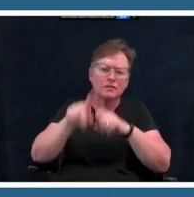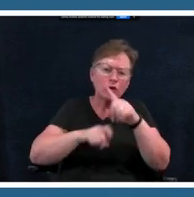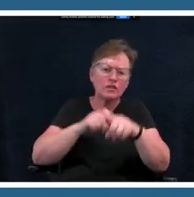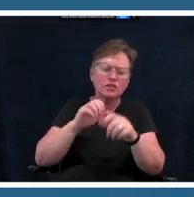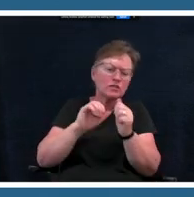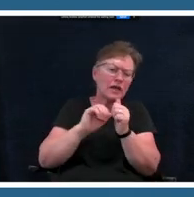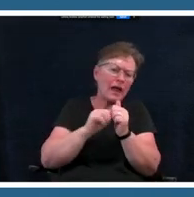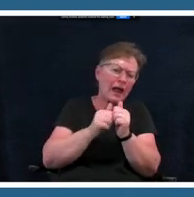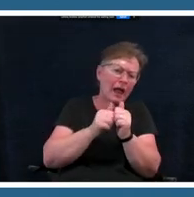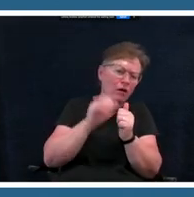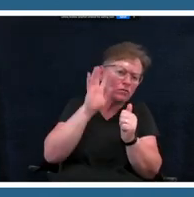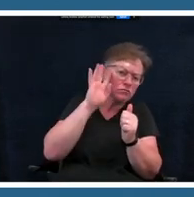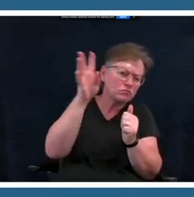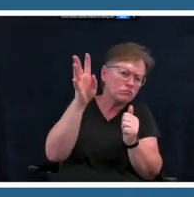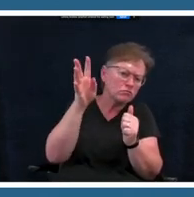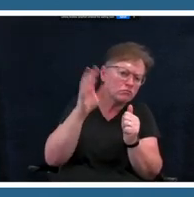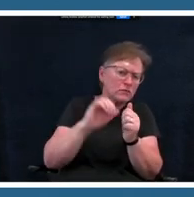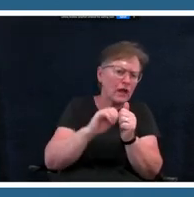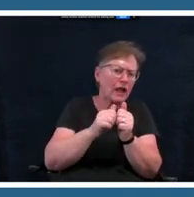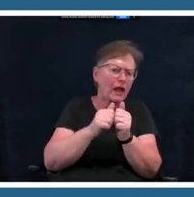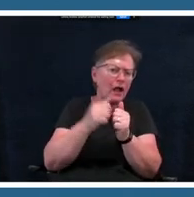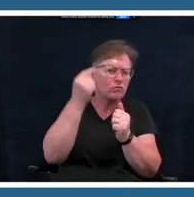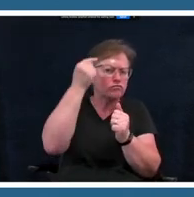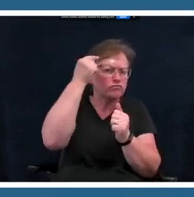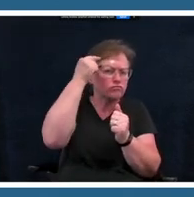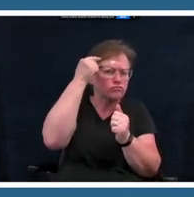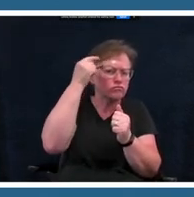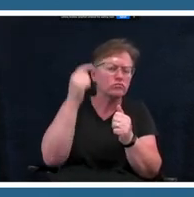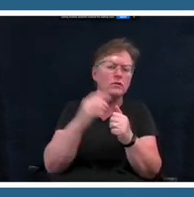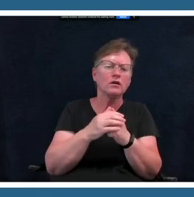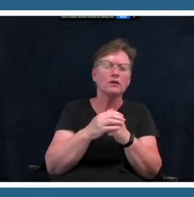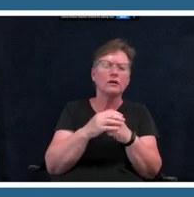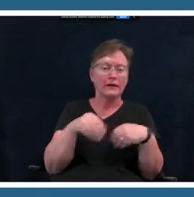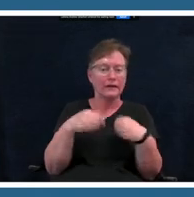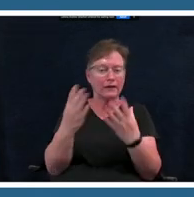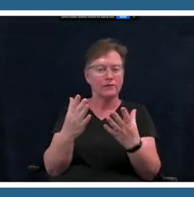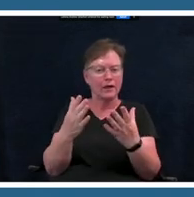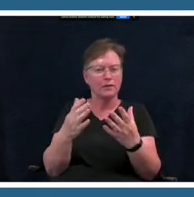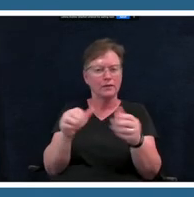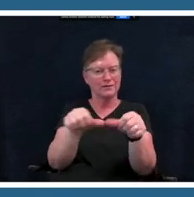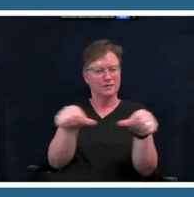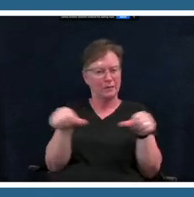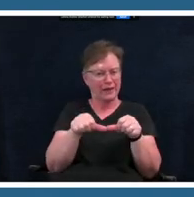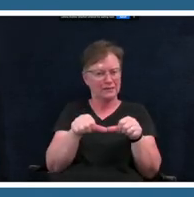are creating um and giving them the